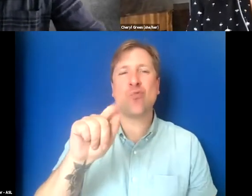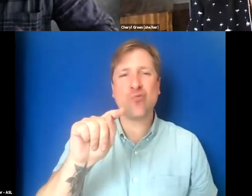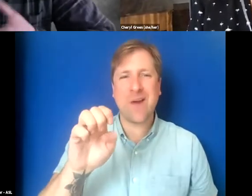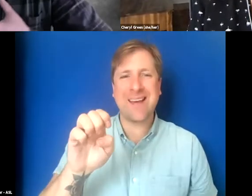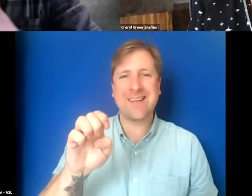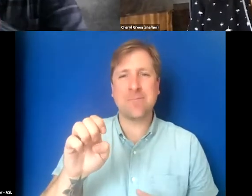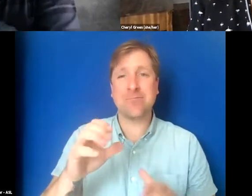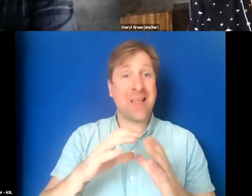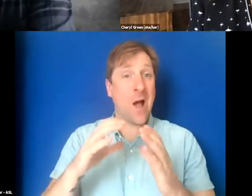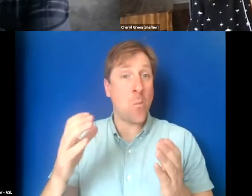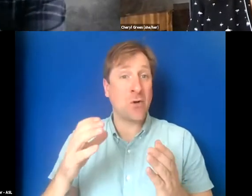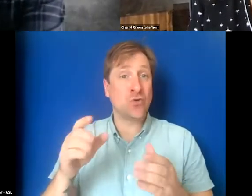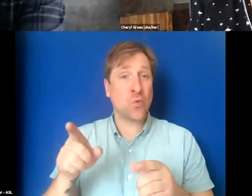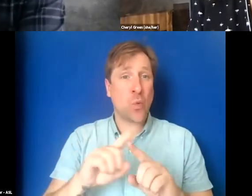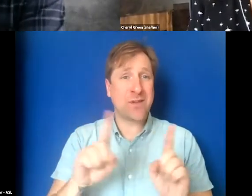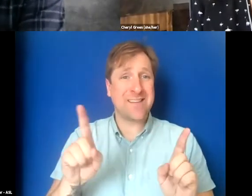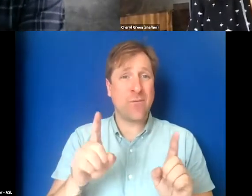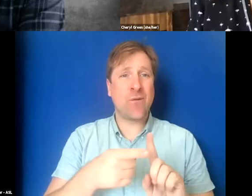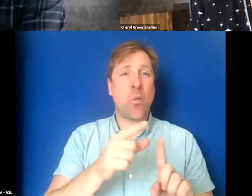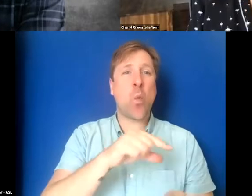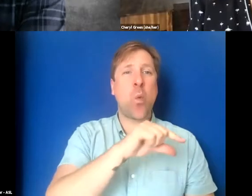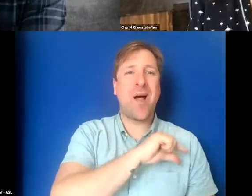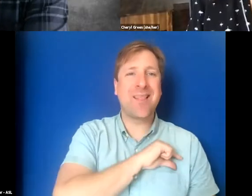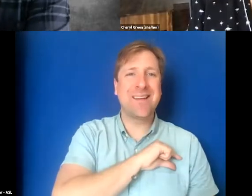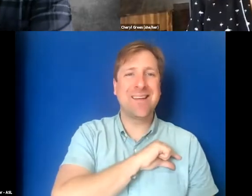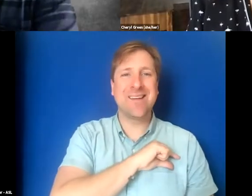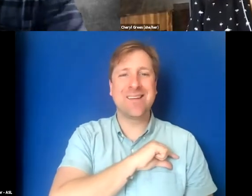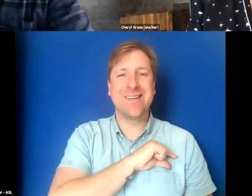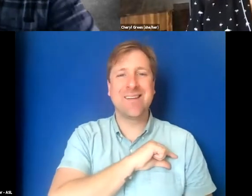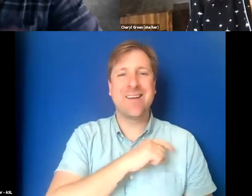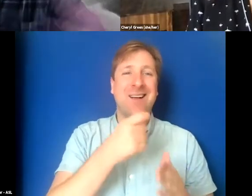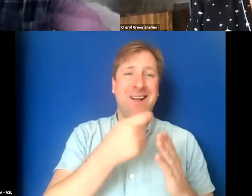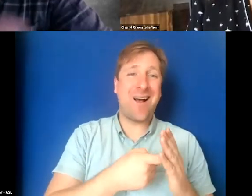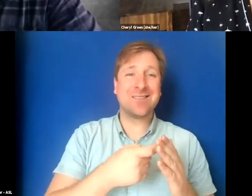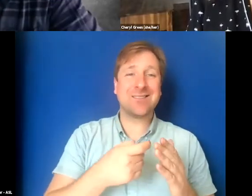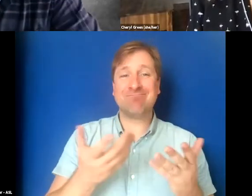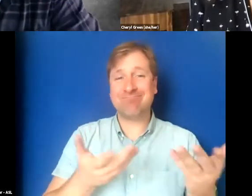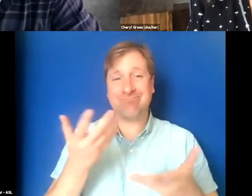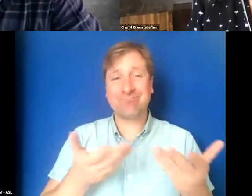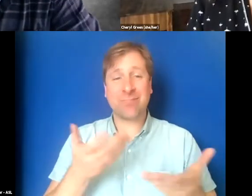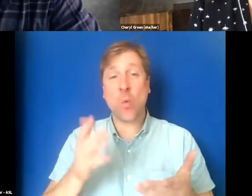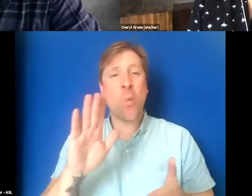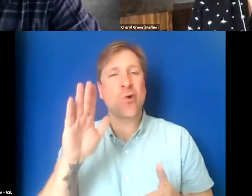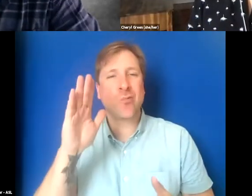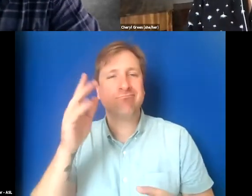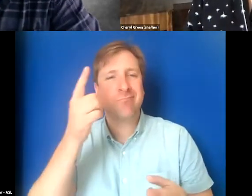how much do those differ from quality captioning? So, yeah, let's hear your thoughts on that question.